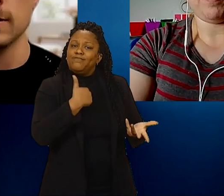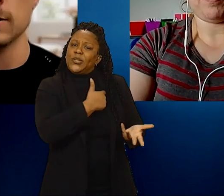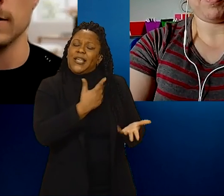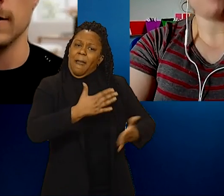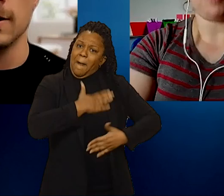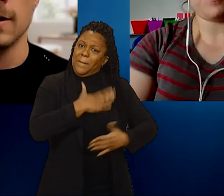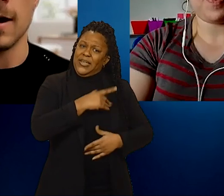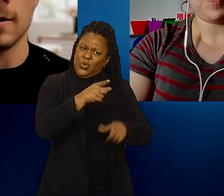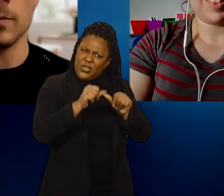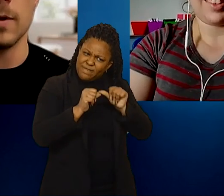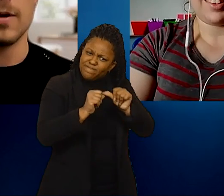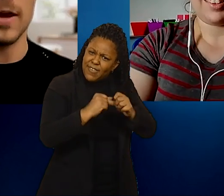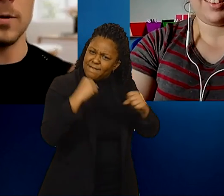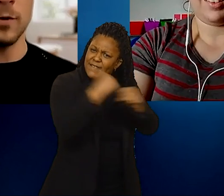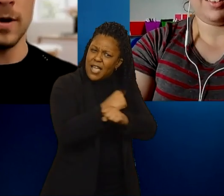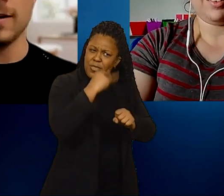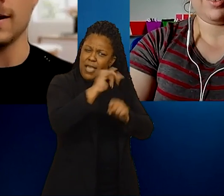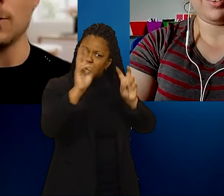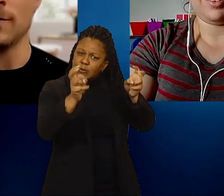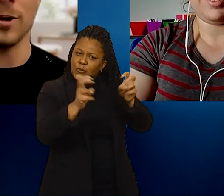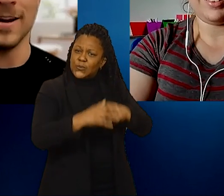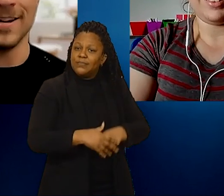So, thank you everyone and I hope you have a great day.